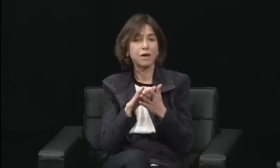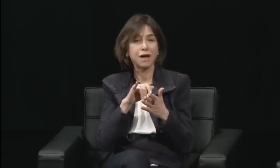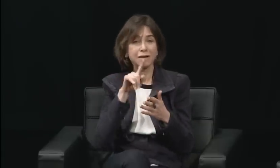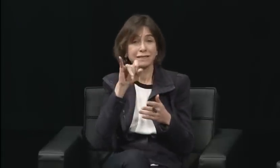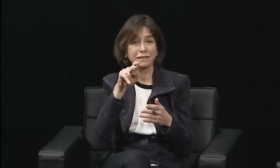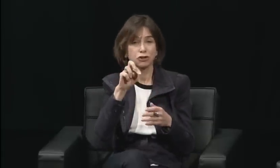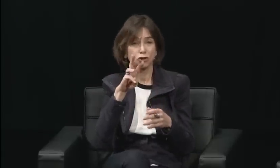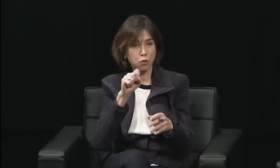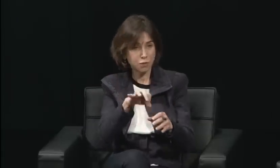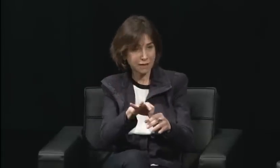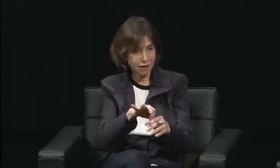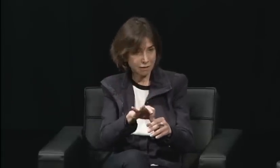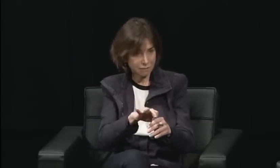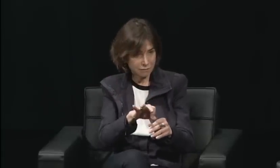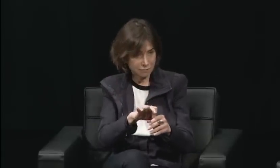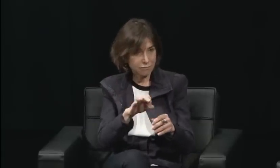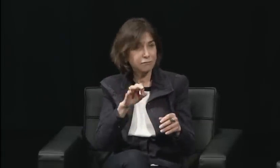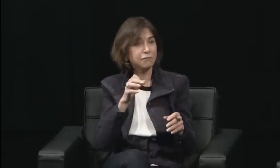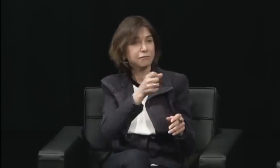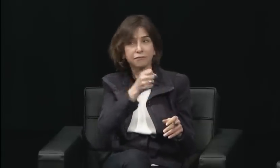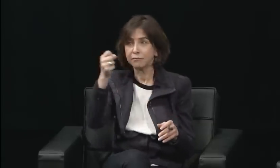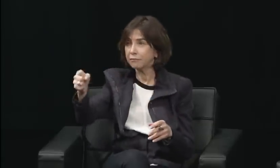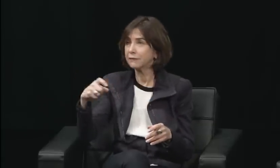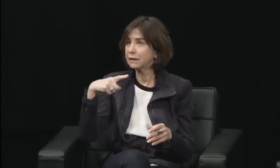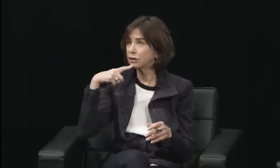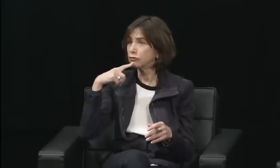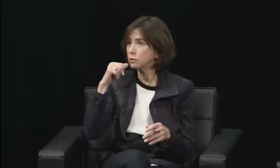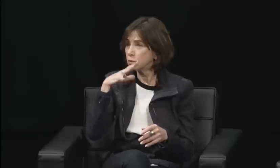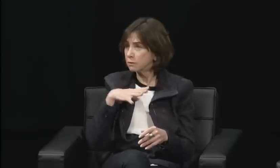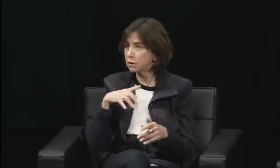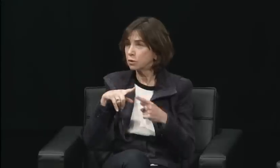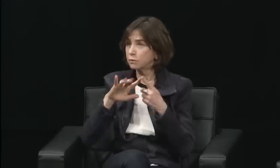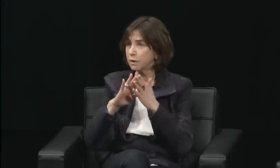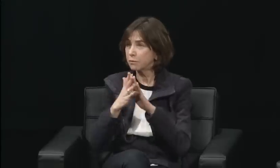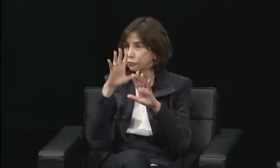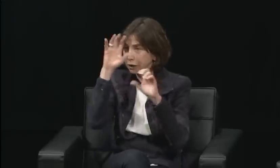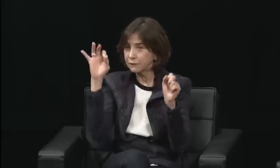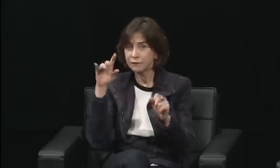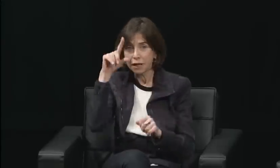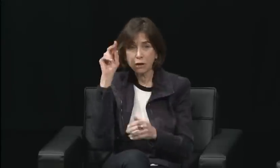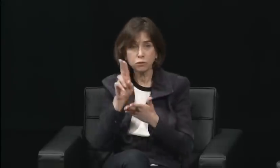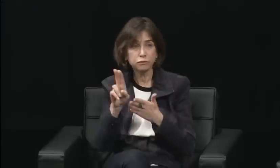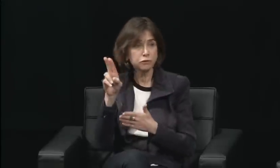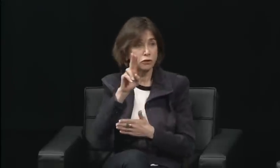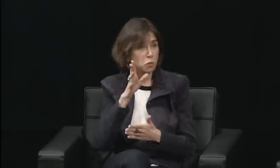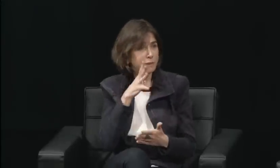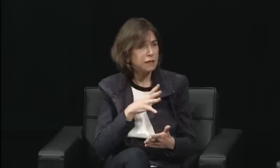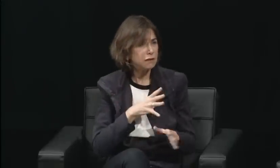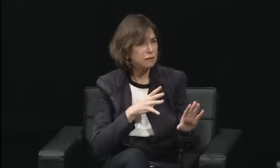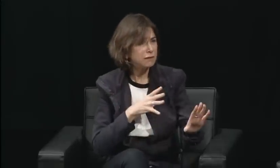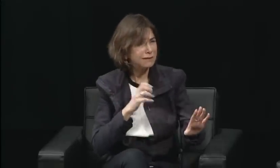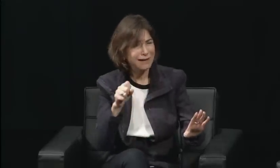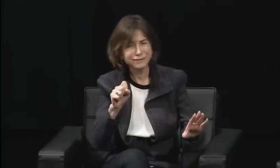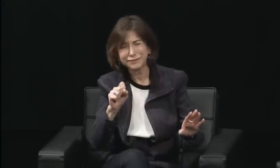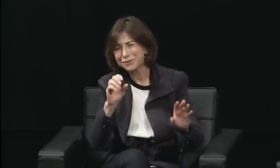Good afternoon, everyone. Thank you so much for the introduction, Isabella.